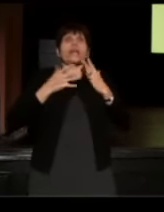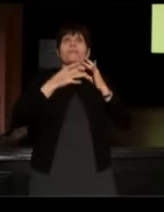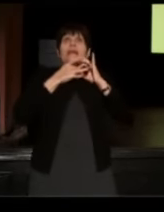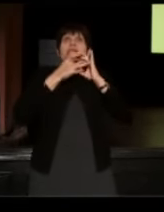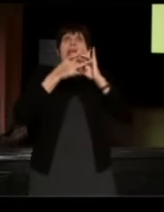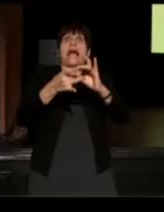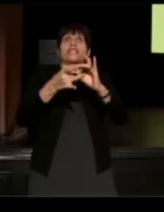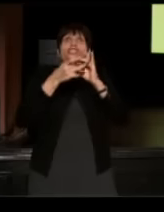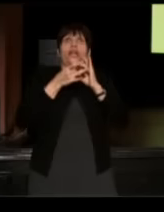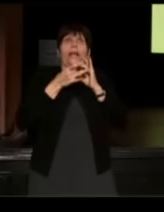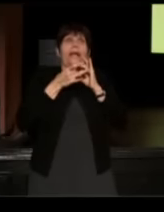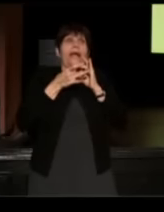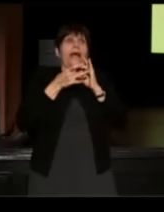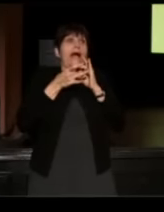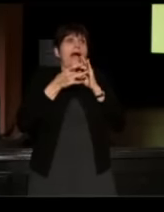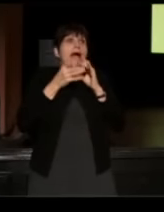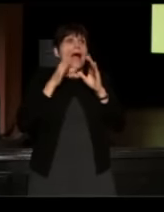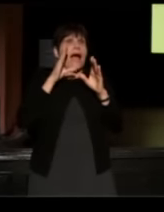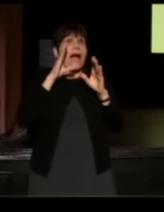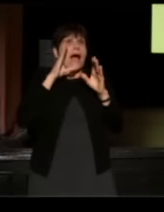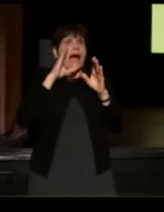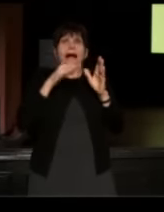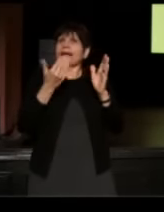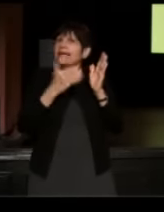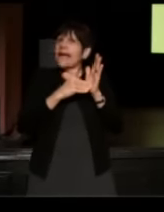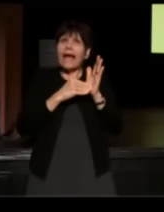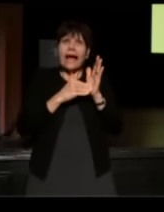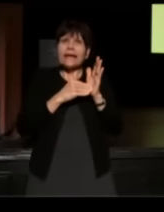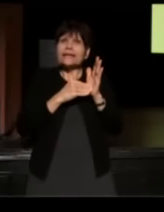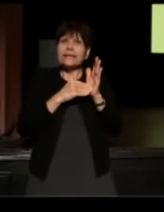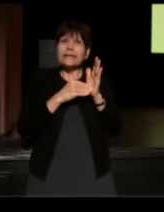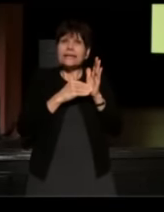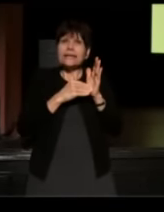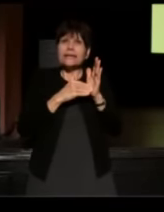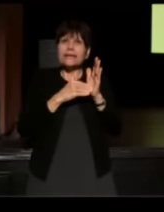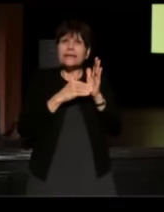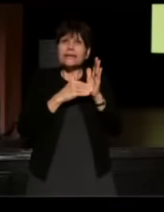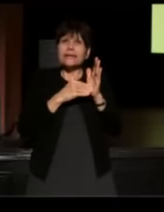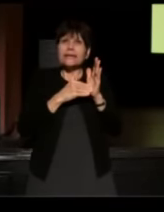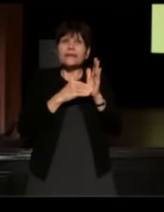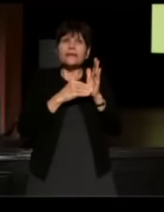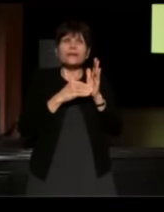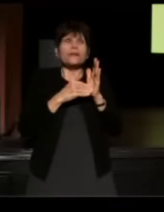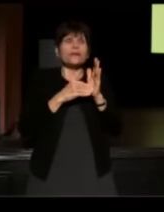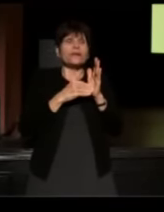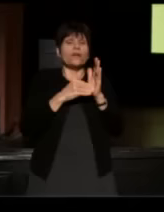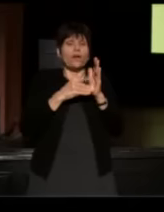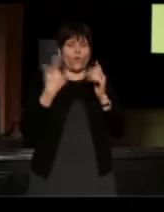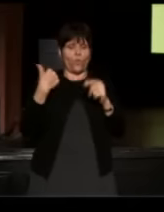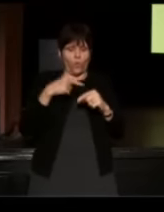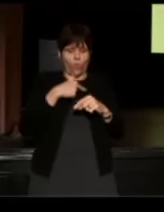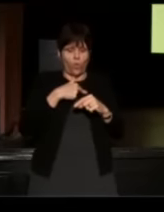and again, when we're hitting our mark and you guys are hitting your mark,